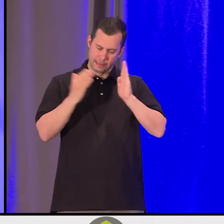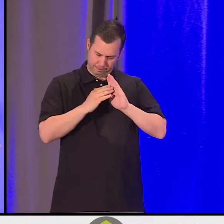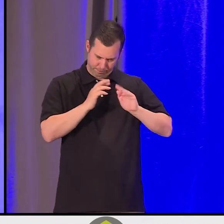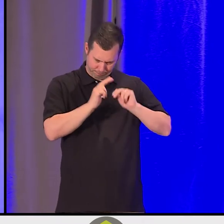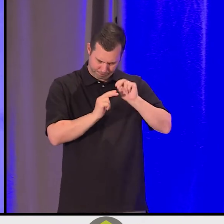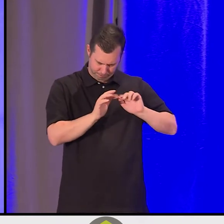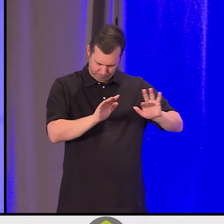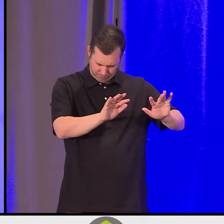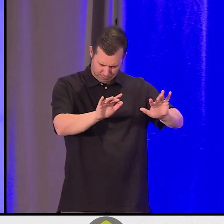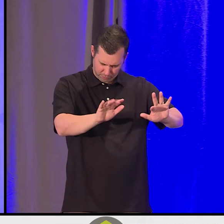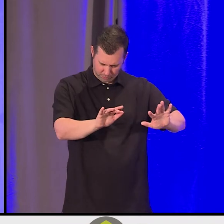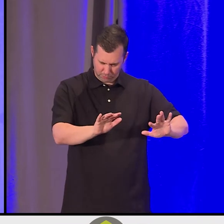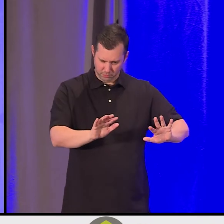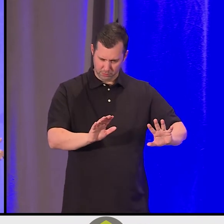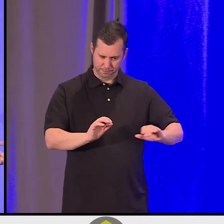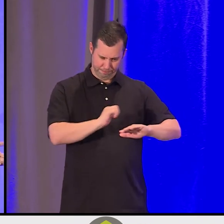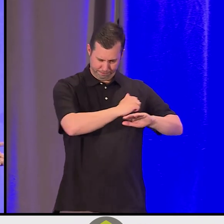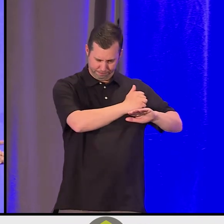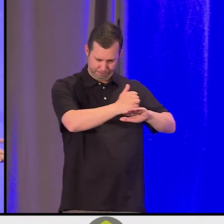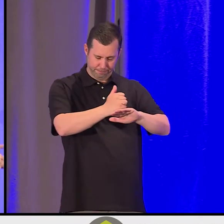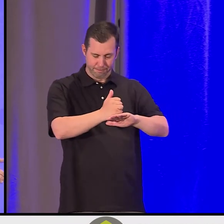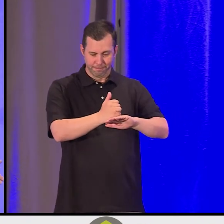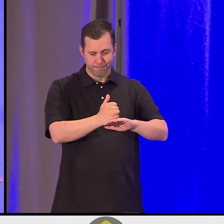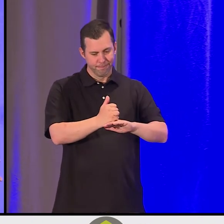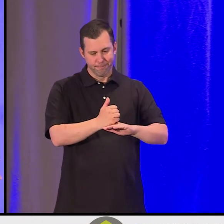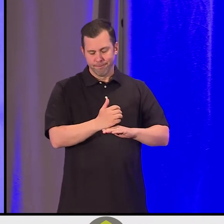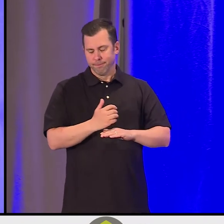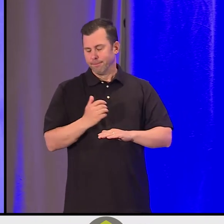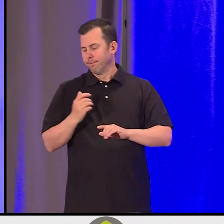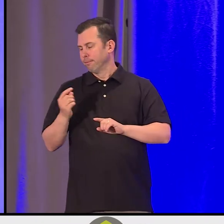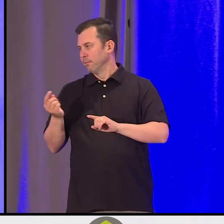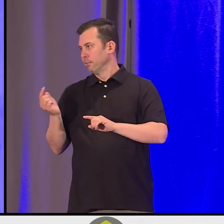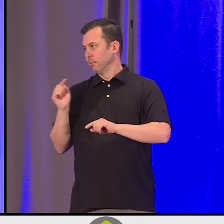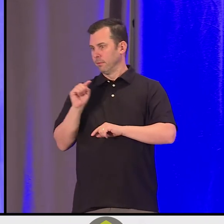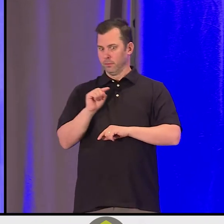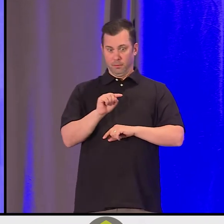The last time, disheartened by seeing the weir once again had been broken apart,